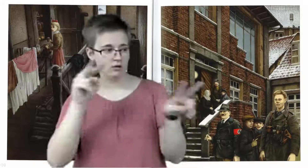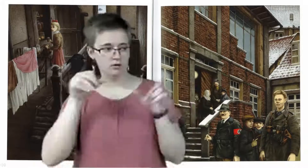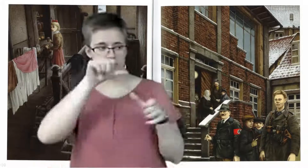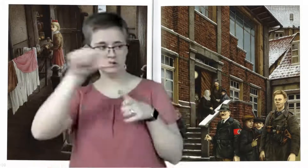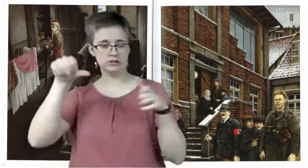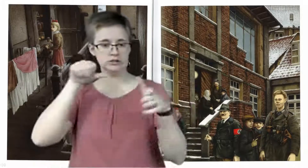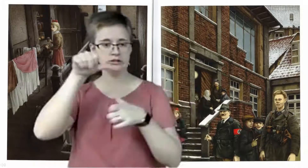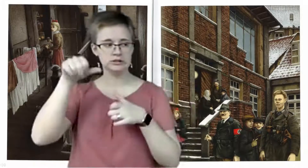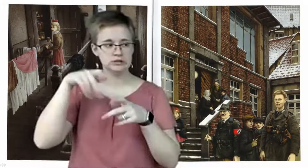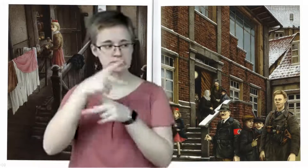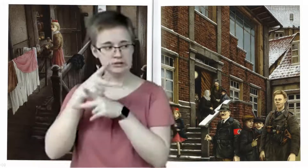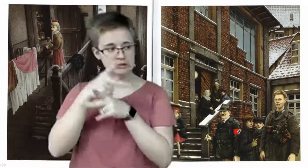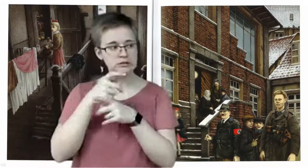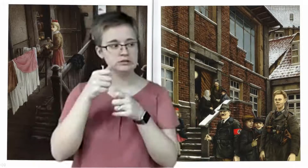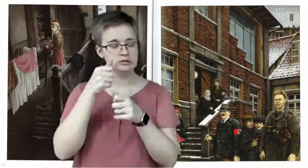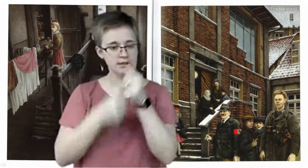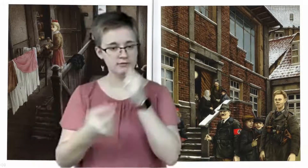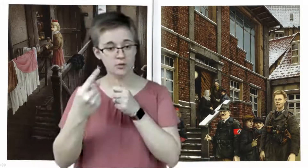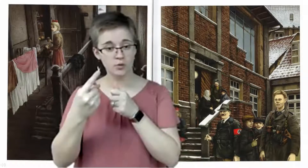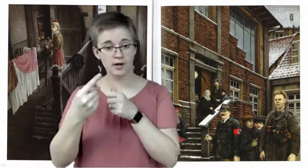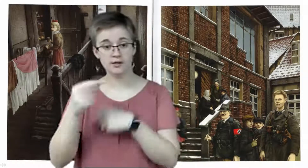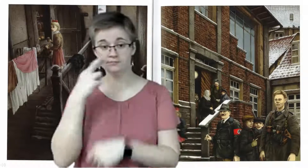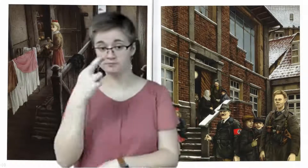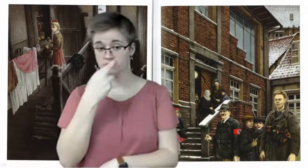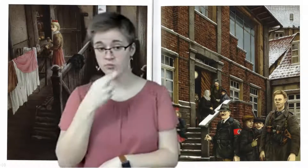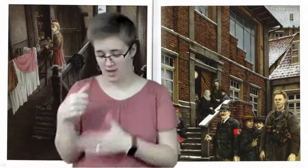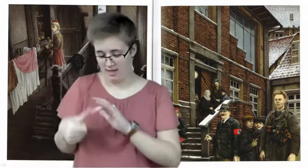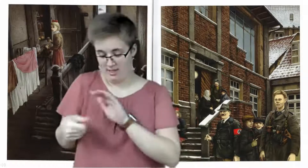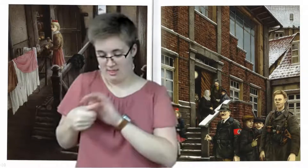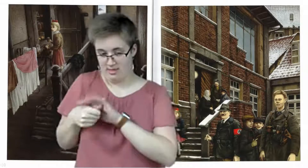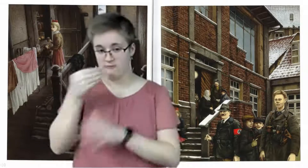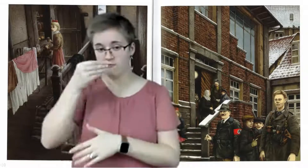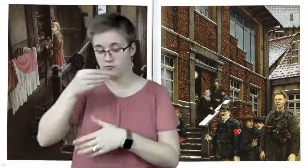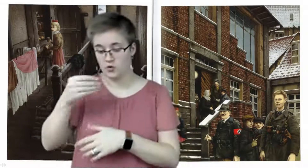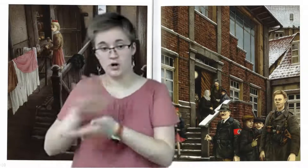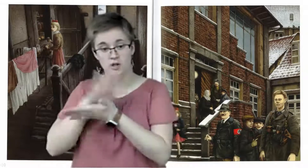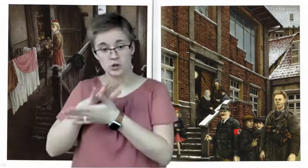Rose Blanche hid her food in her school bag and sneaked out of school early.